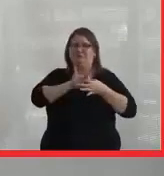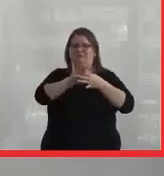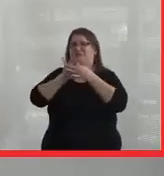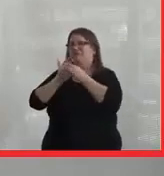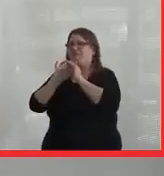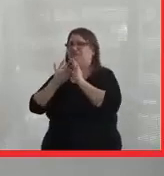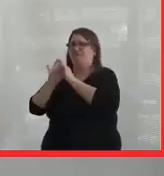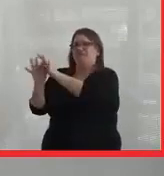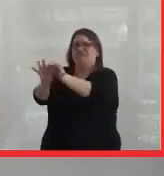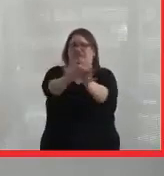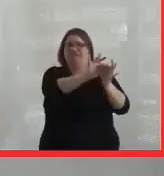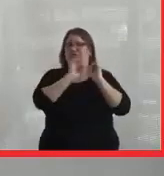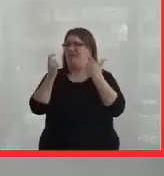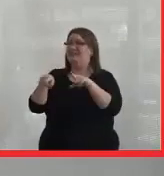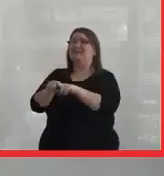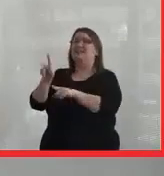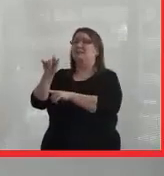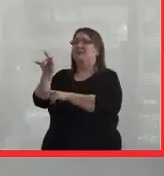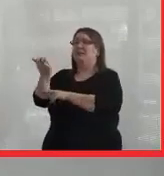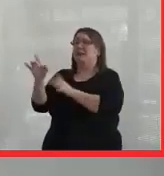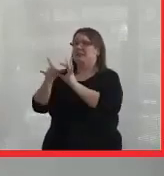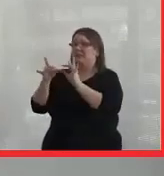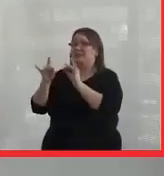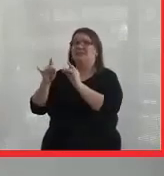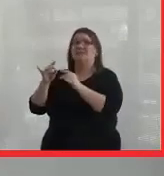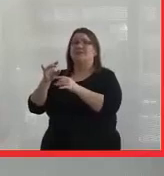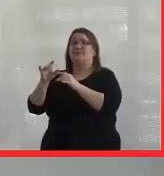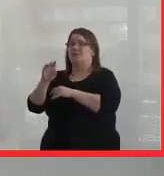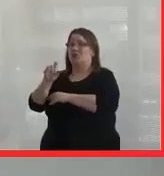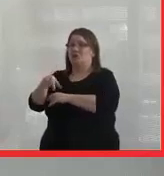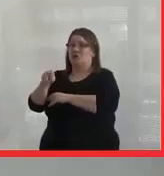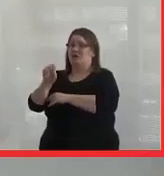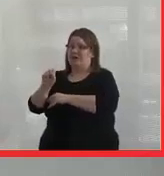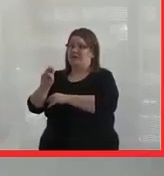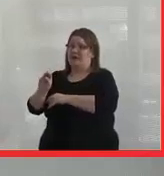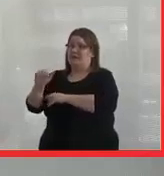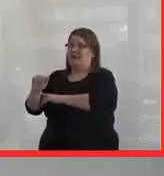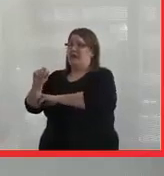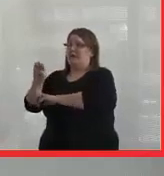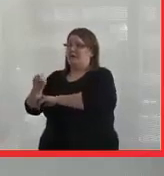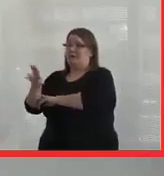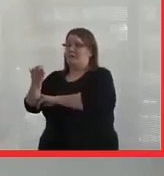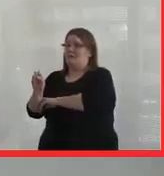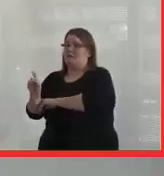like Kassie also talked about, the relationship with QNSA and the Muslim students. Those kinds of relationships are really